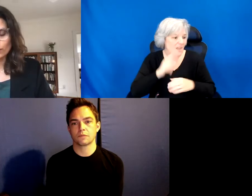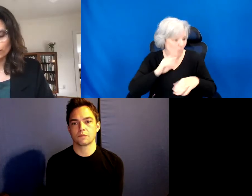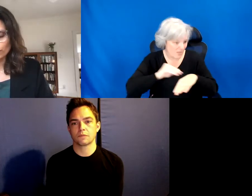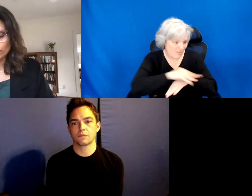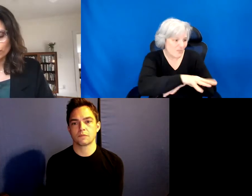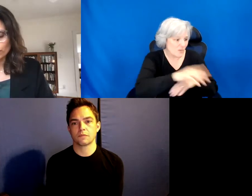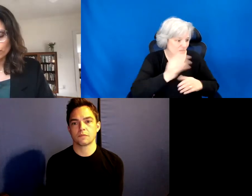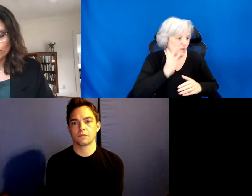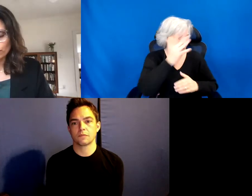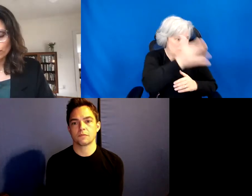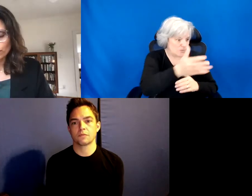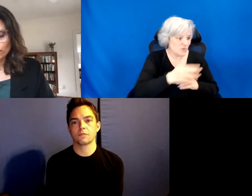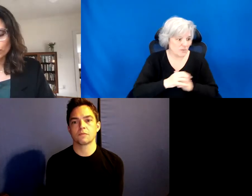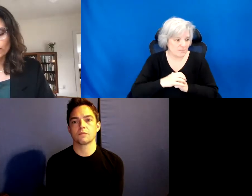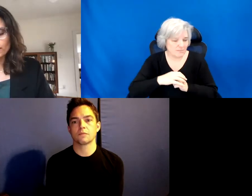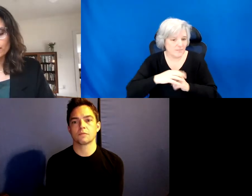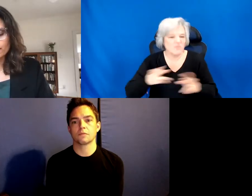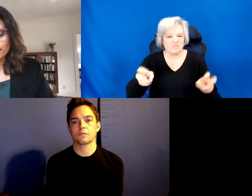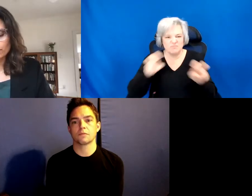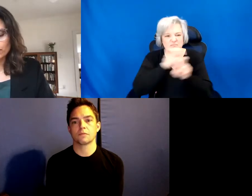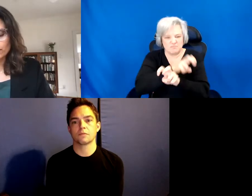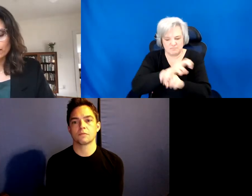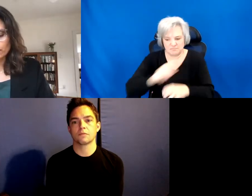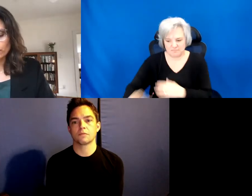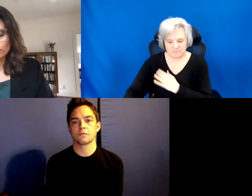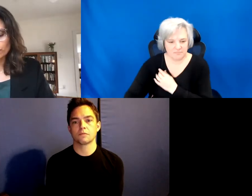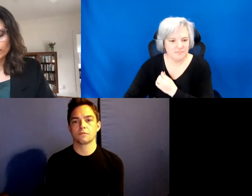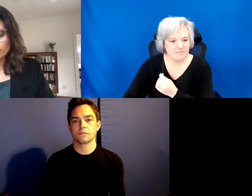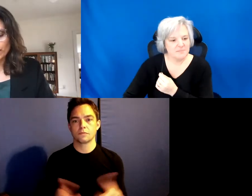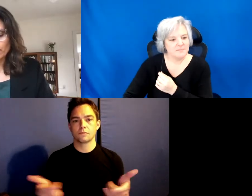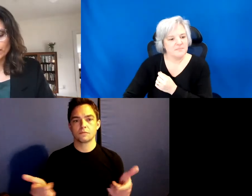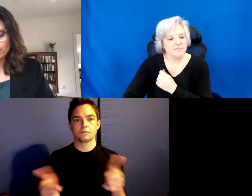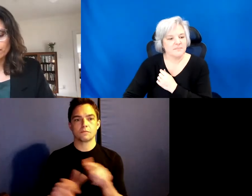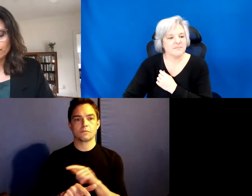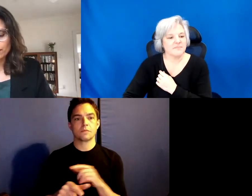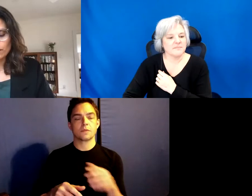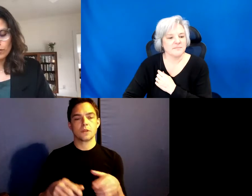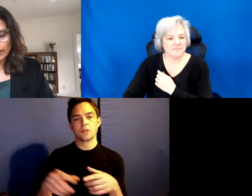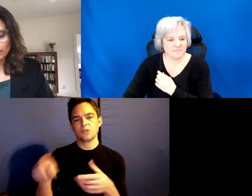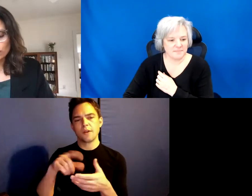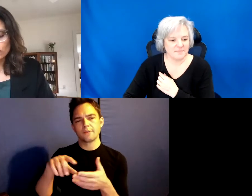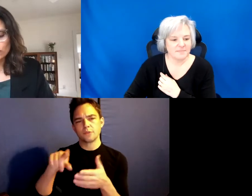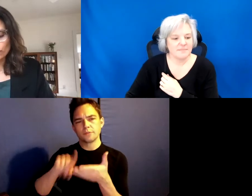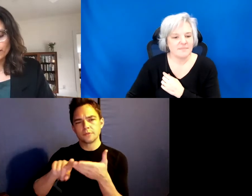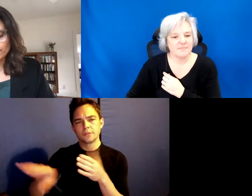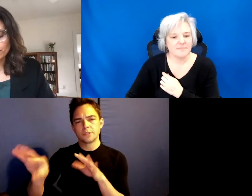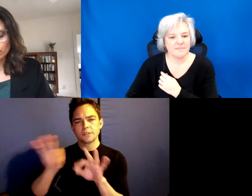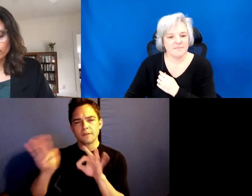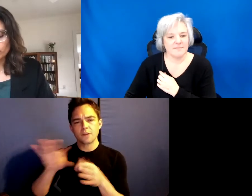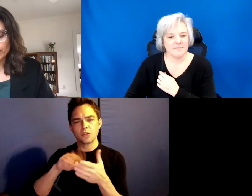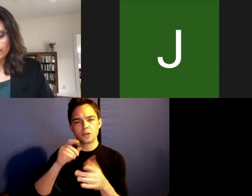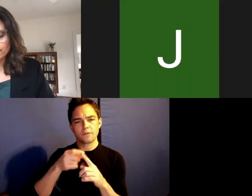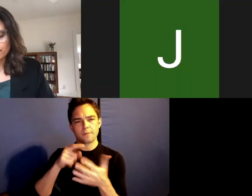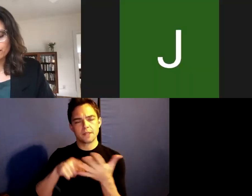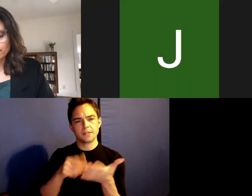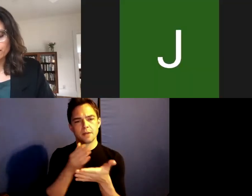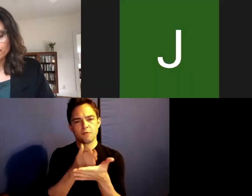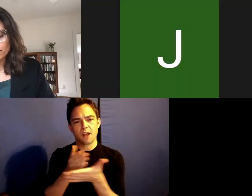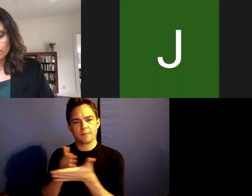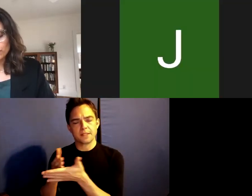You will need to discover and learn from these fragments, from ancient stories and lost practices,